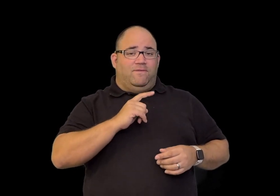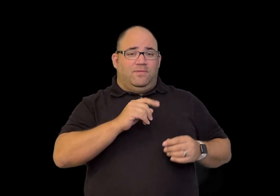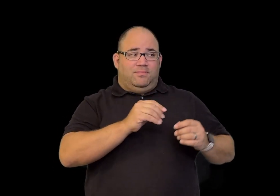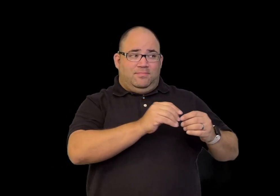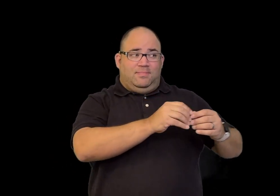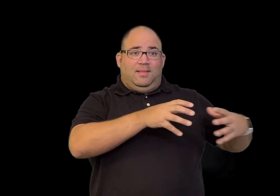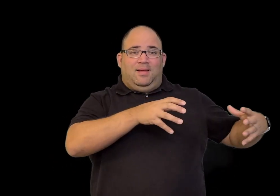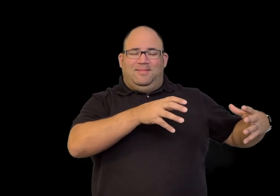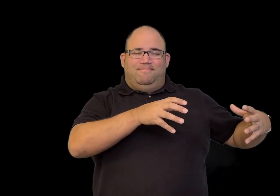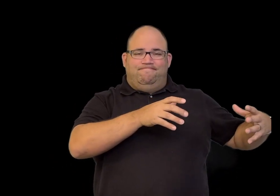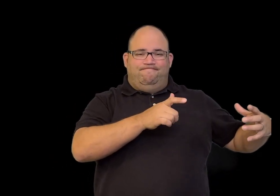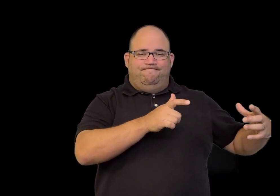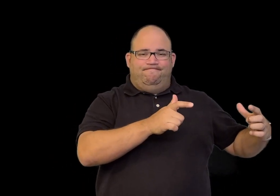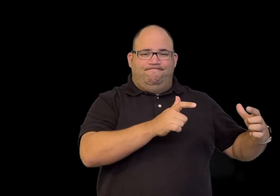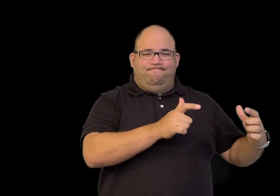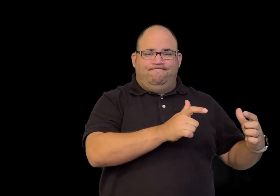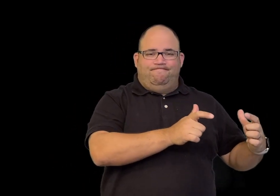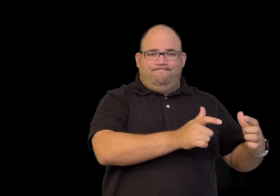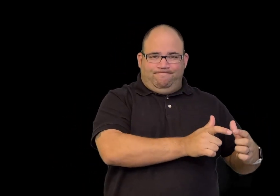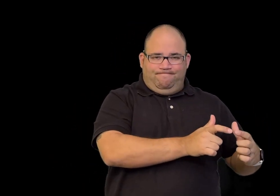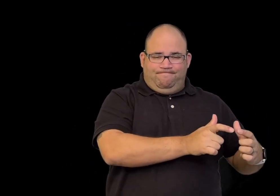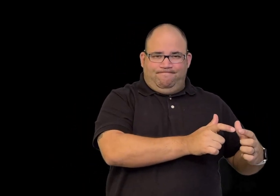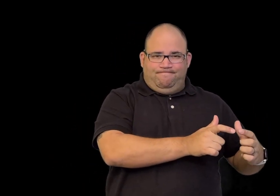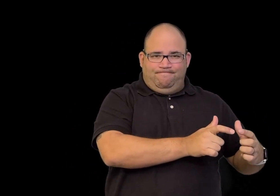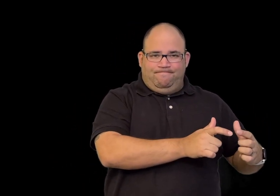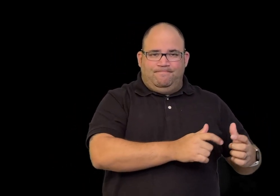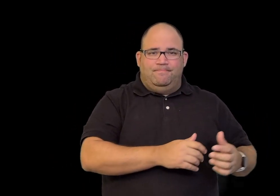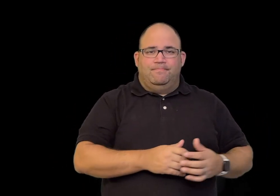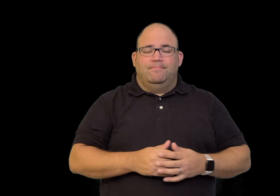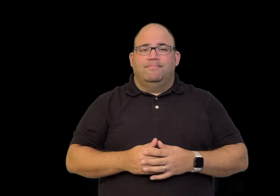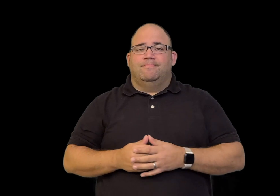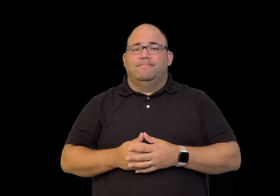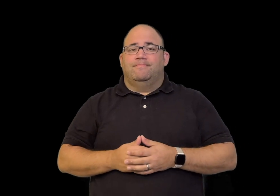The Deaf population of Martha's Vineyard wained.